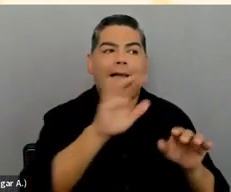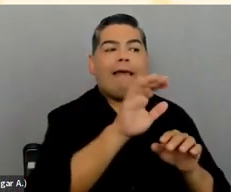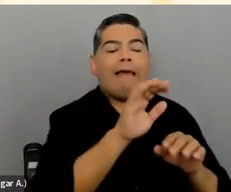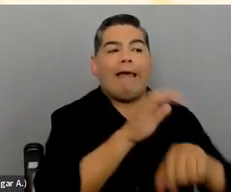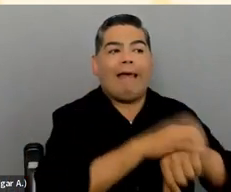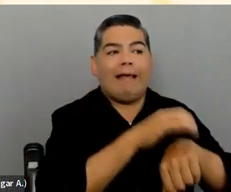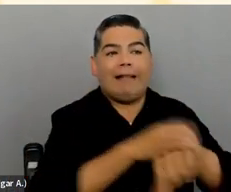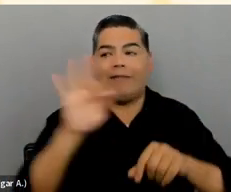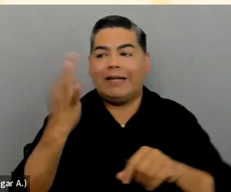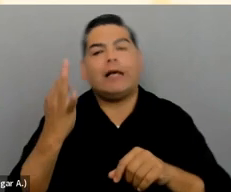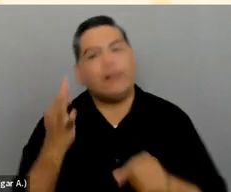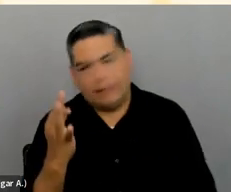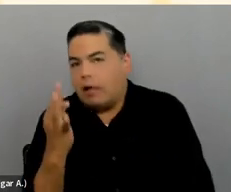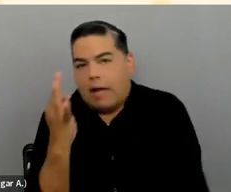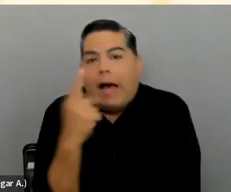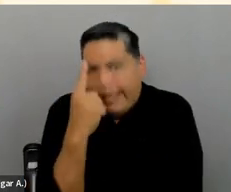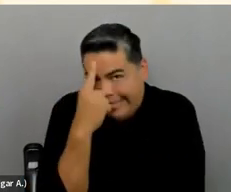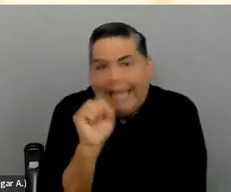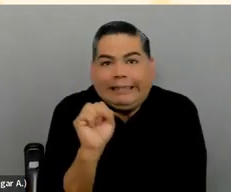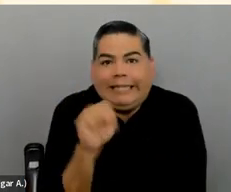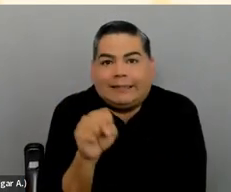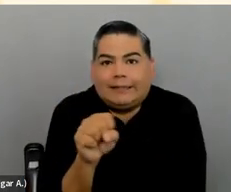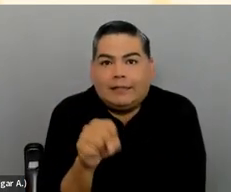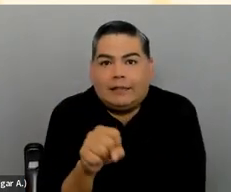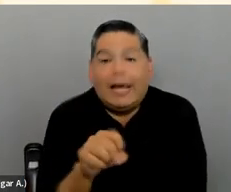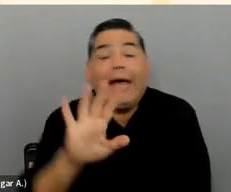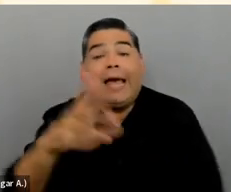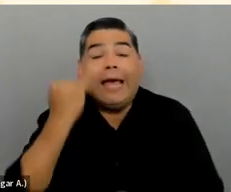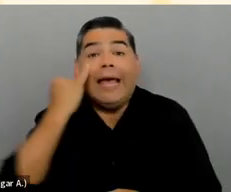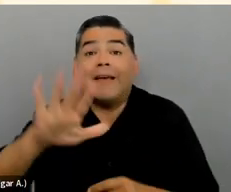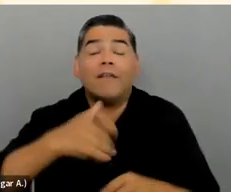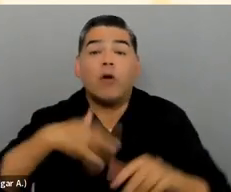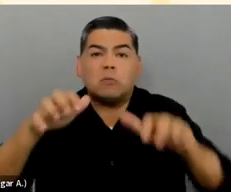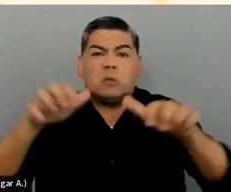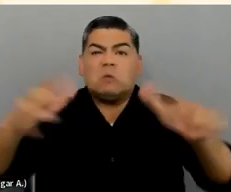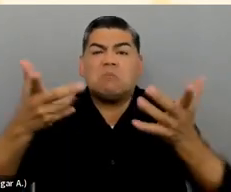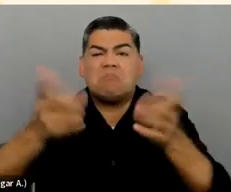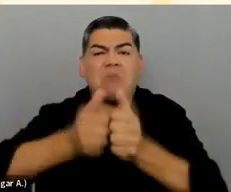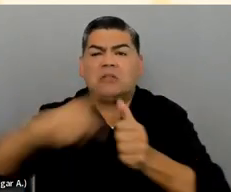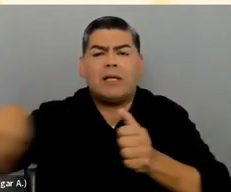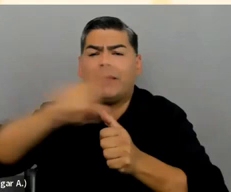I think you need to have it in both languages. If your audience is predominantly English or predominantly French,